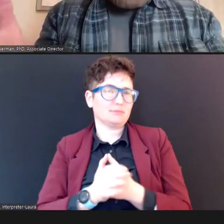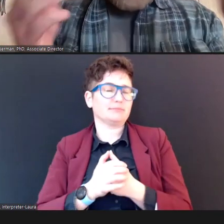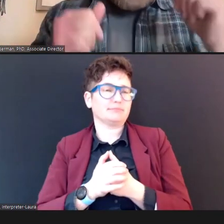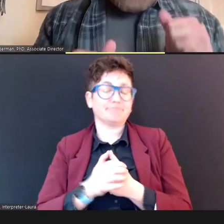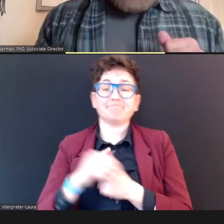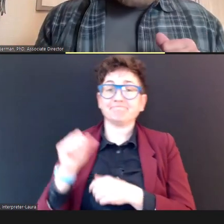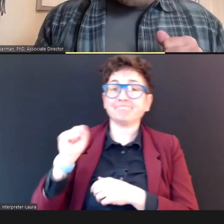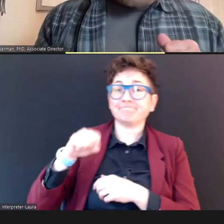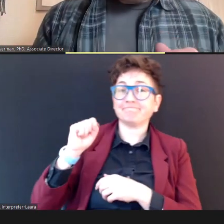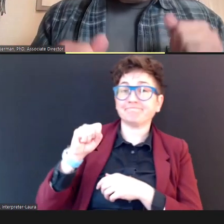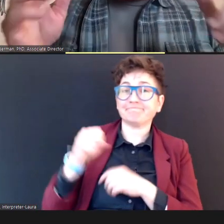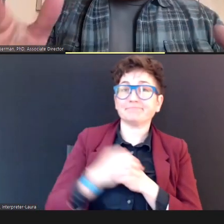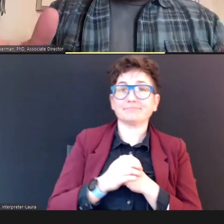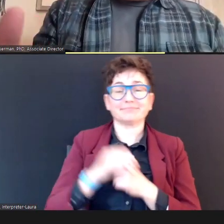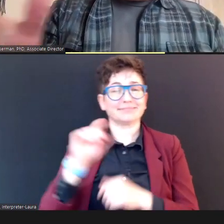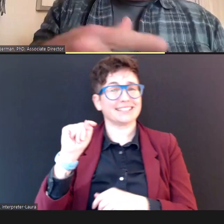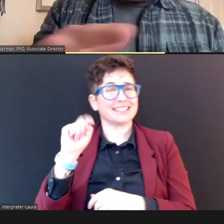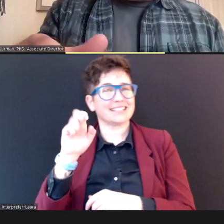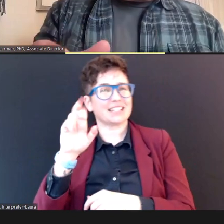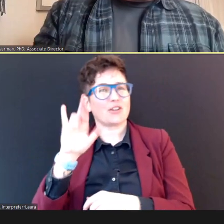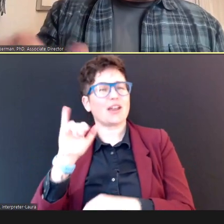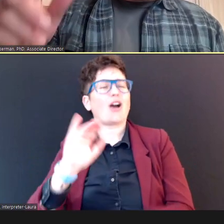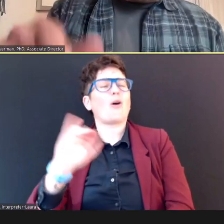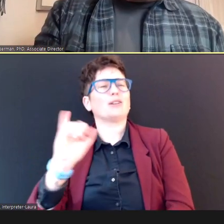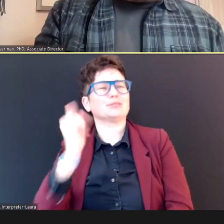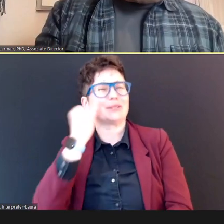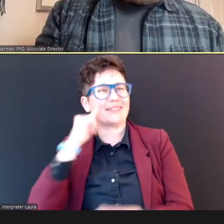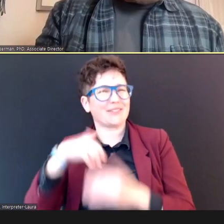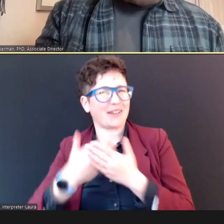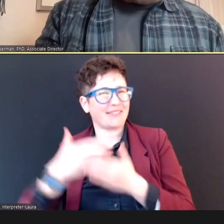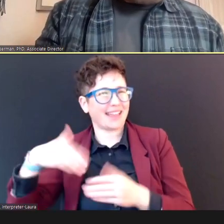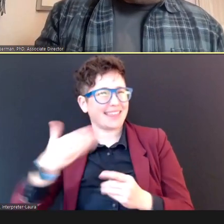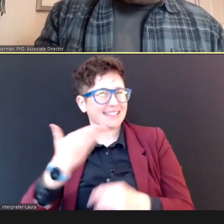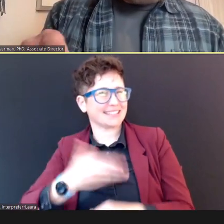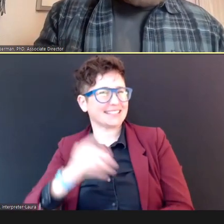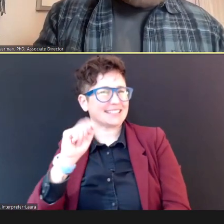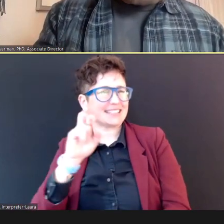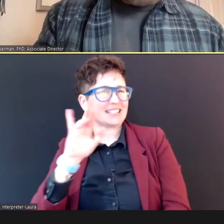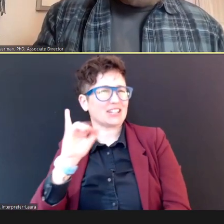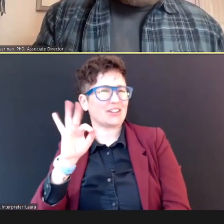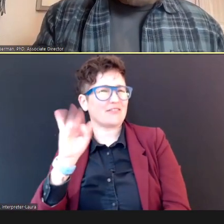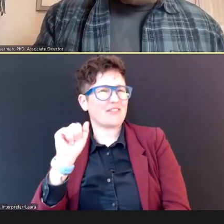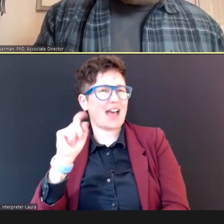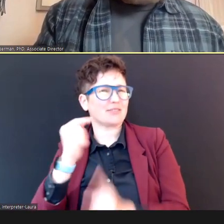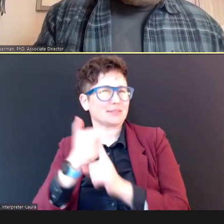DR. Terry as our -- and, by the way, if you came on late, this is Terry Foust who is is a pediatric audiologist, and a speech